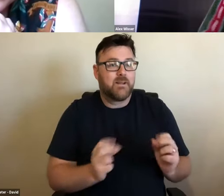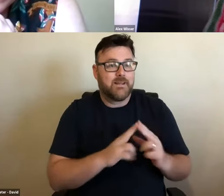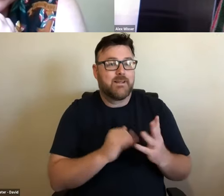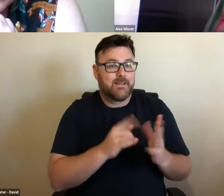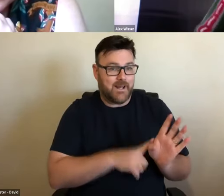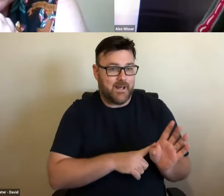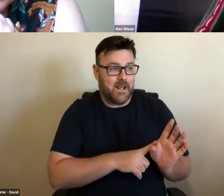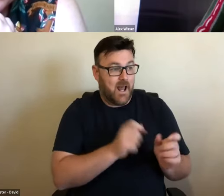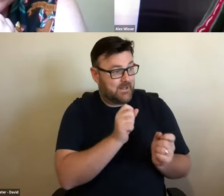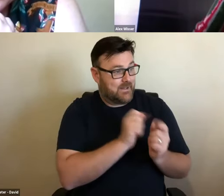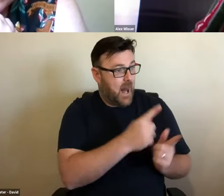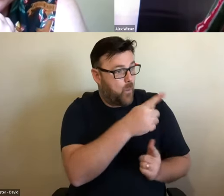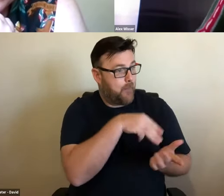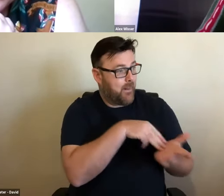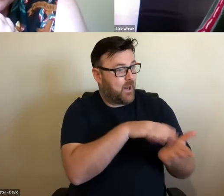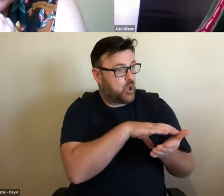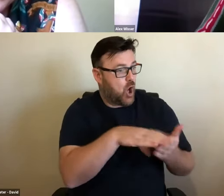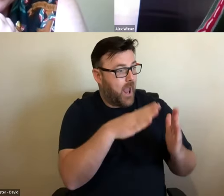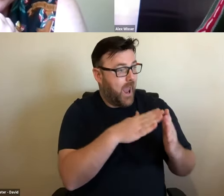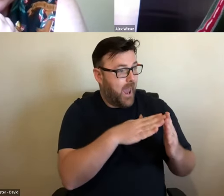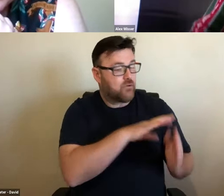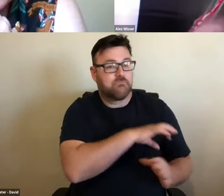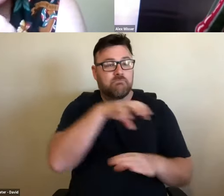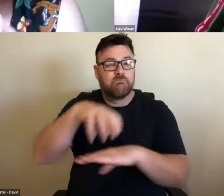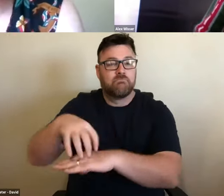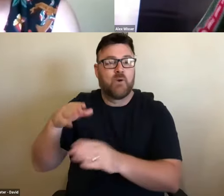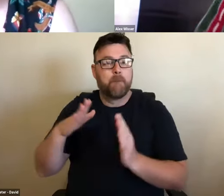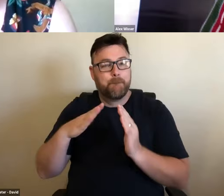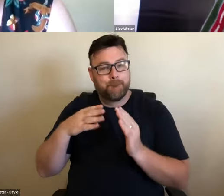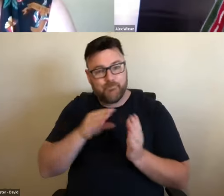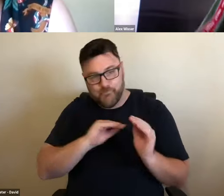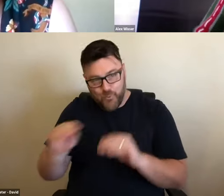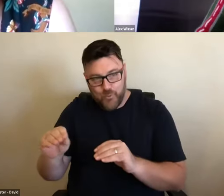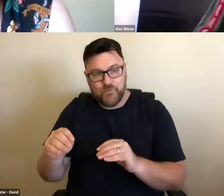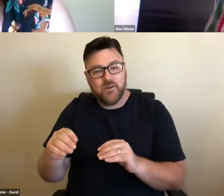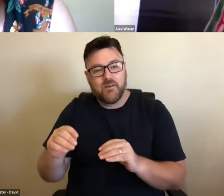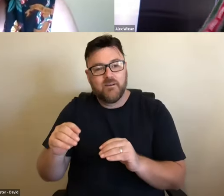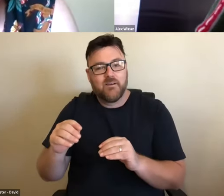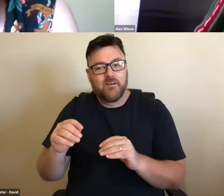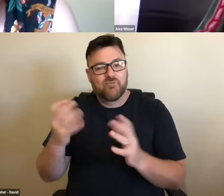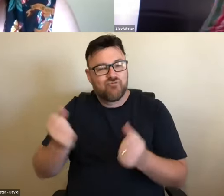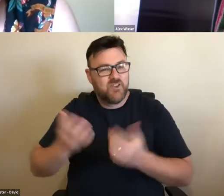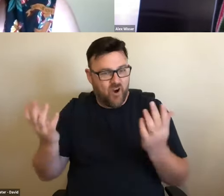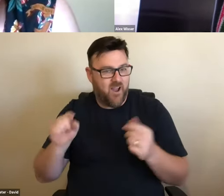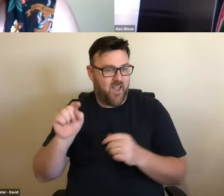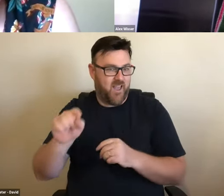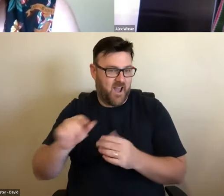and buy something cheaper here. >> MARY JANE WARFIELD: Great. >> ALEX And retire. So we're getting a shift of people who, you know, you